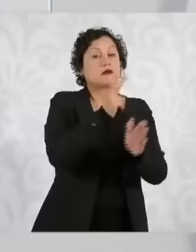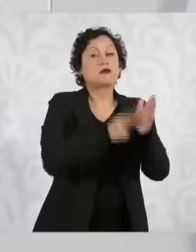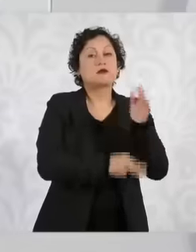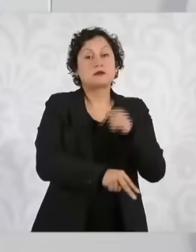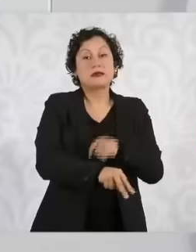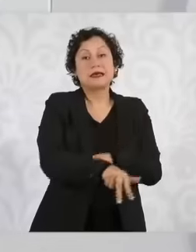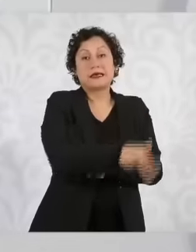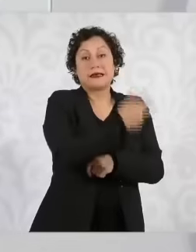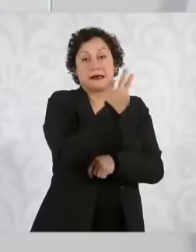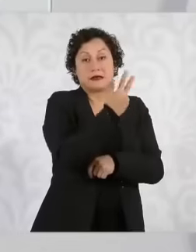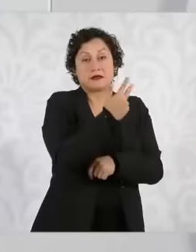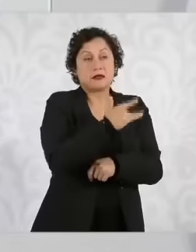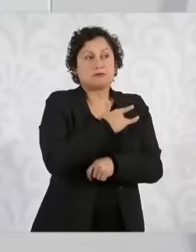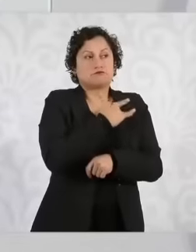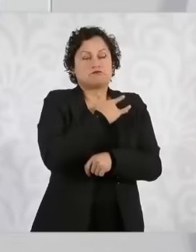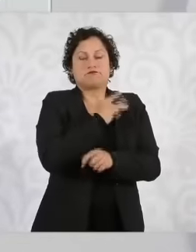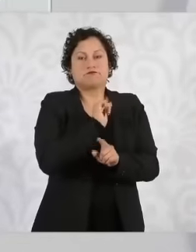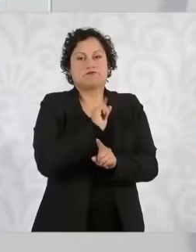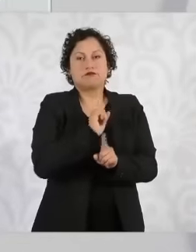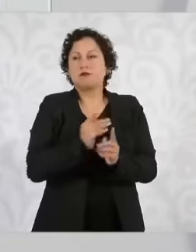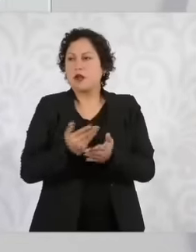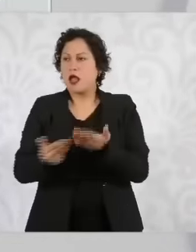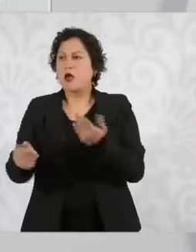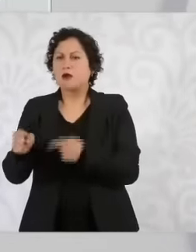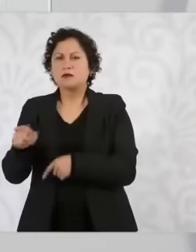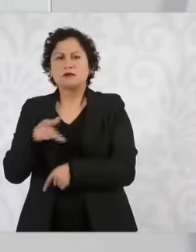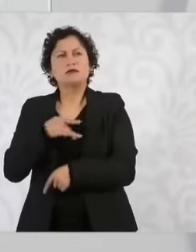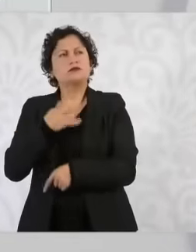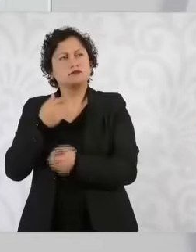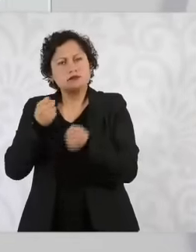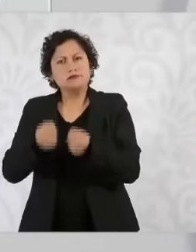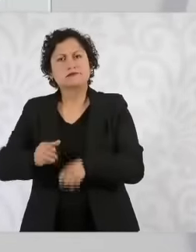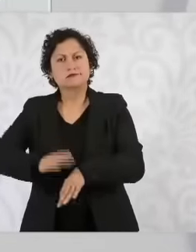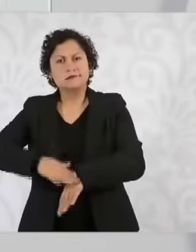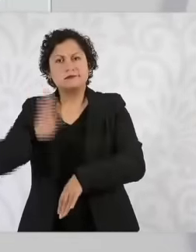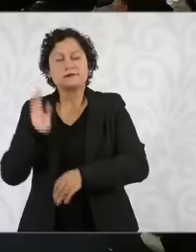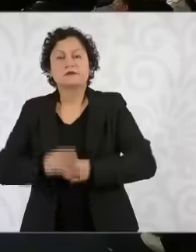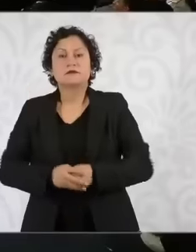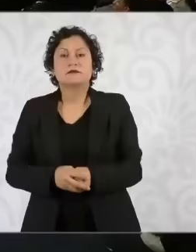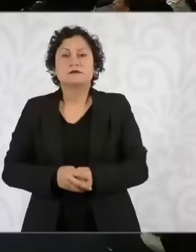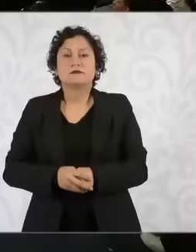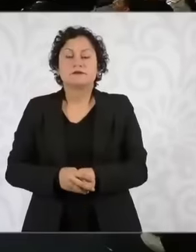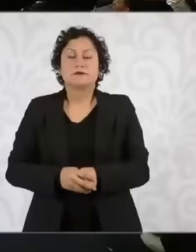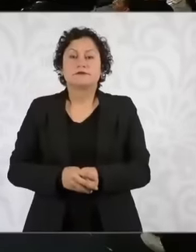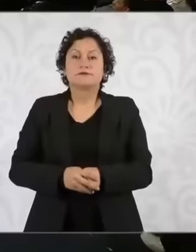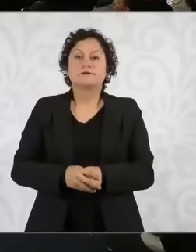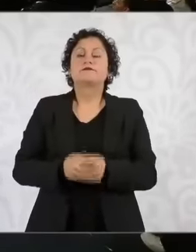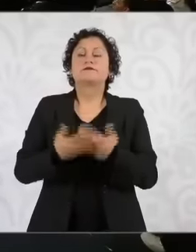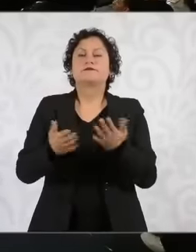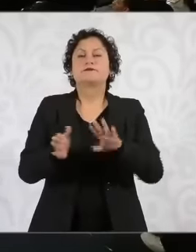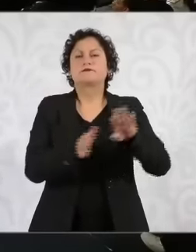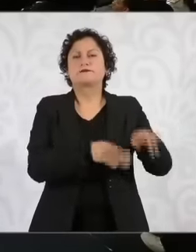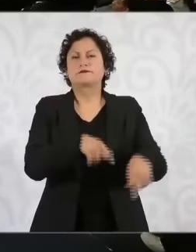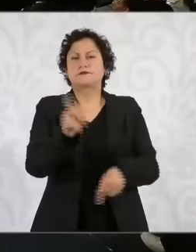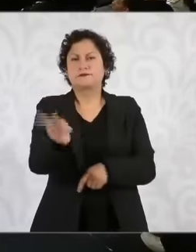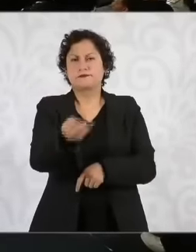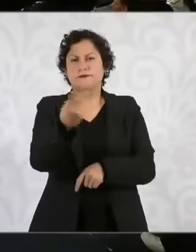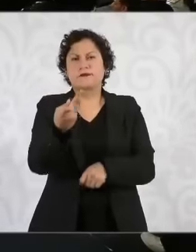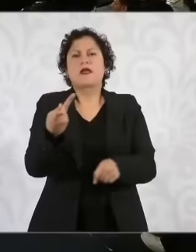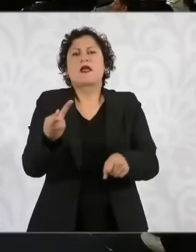2013 and what will happen then in these cities president because according to this